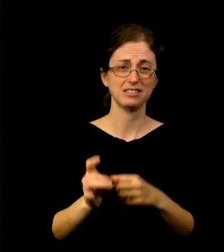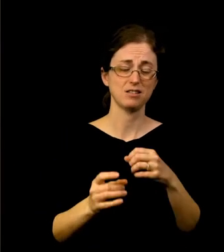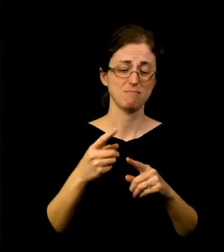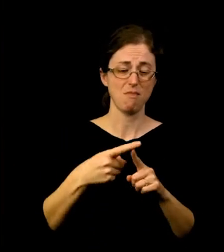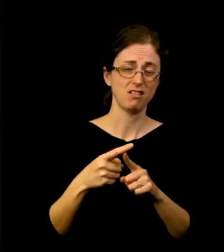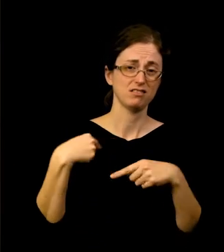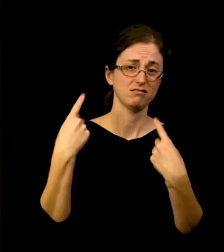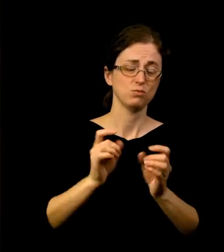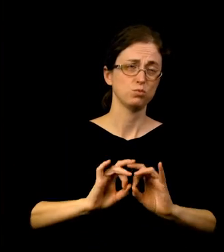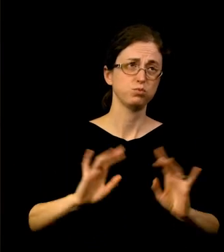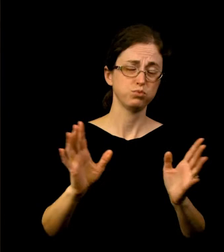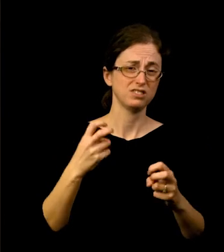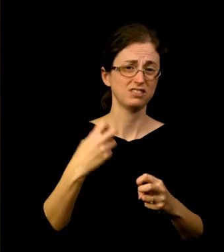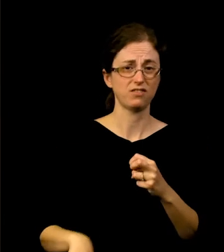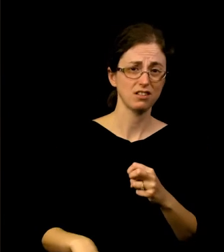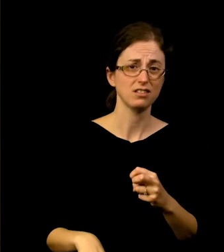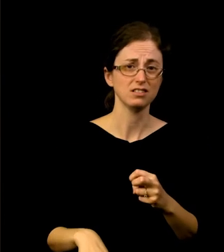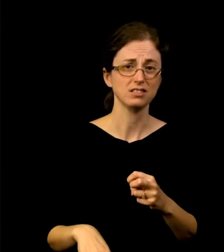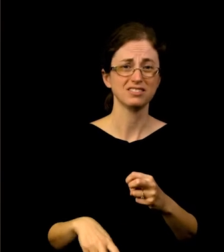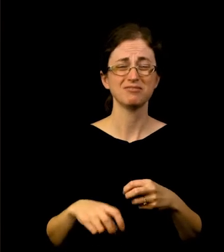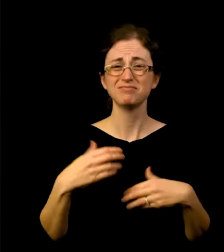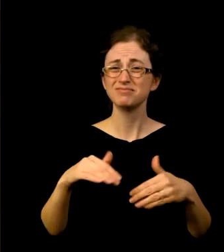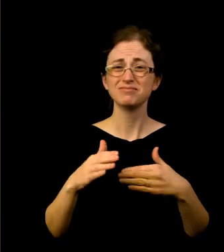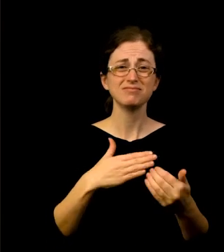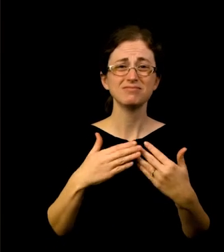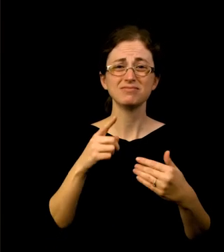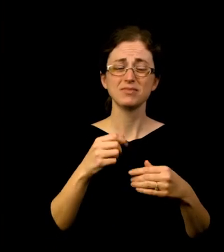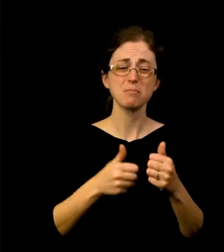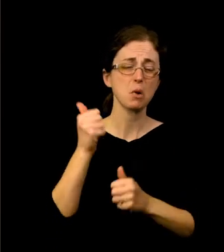Yet in the wake of the deadliest pandemic since the Spanish flu 100 years ago,